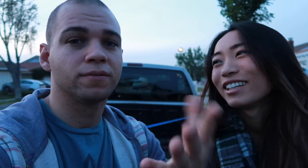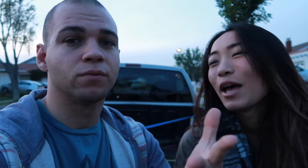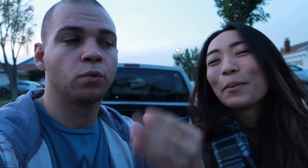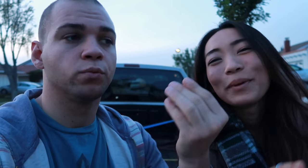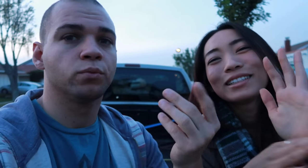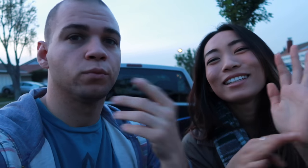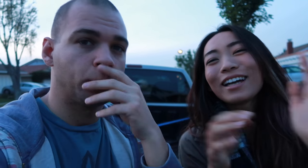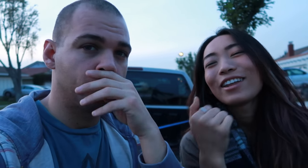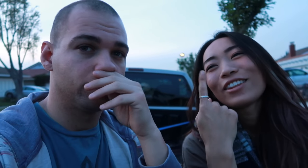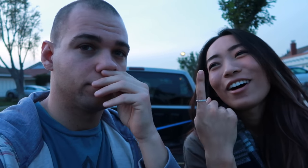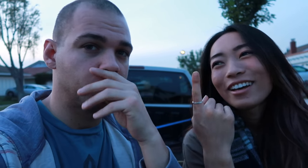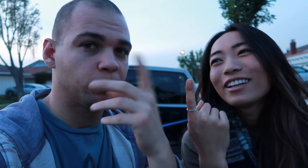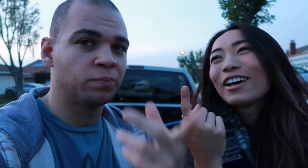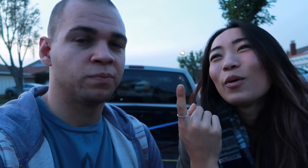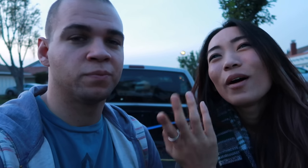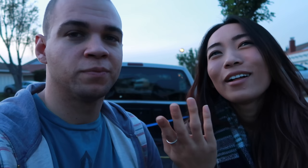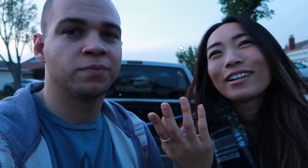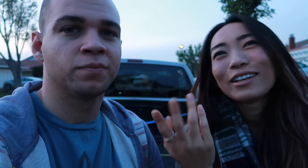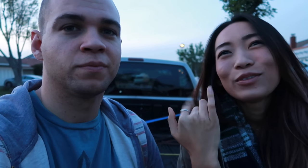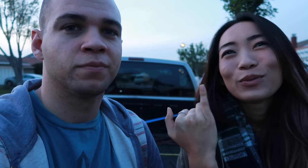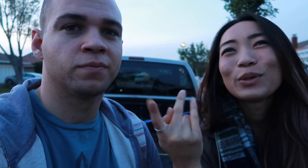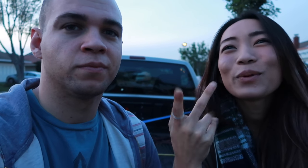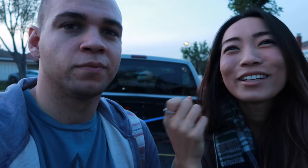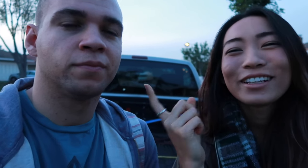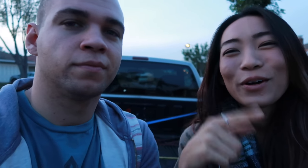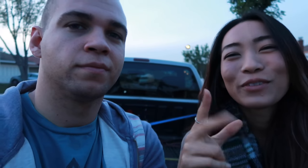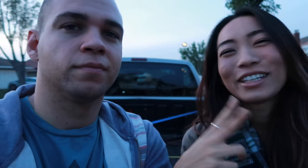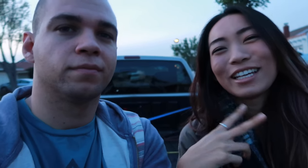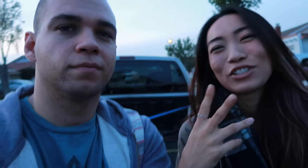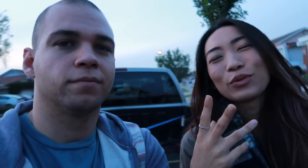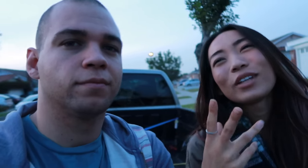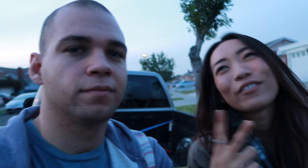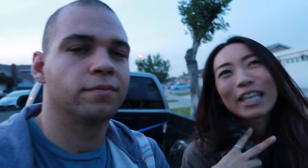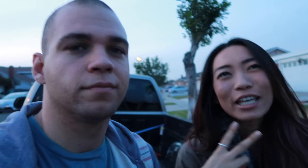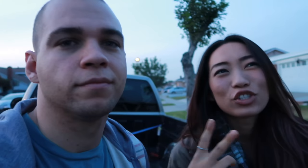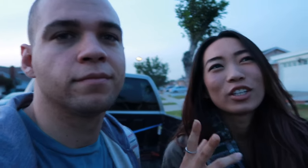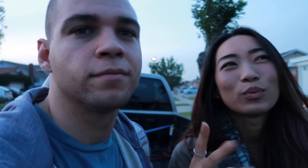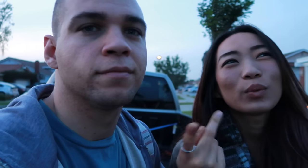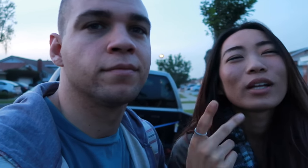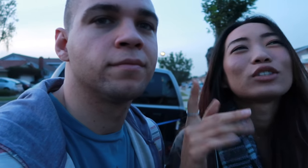basically I thought well if we want to go on vacation. Well not vacation. We want to